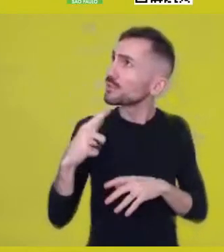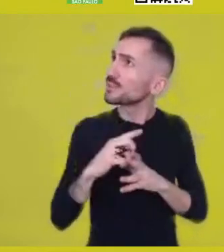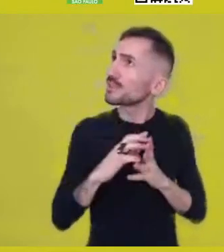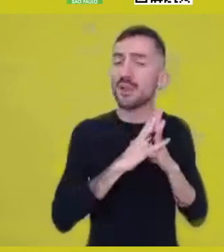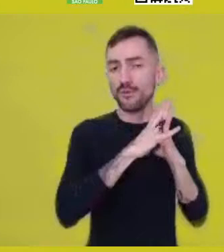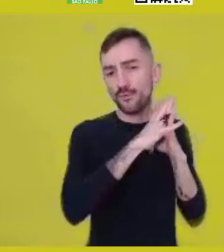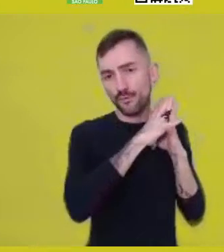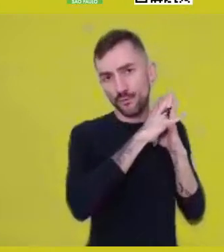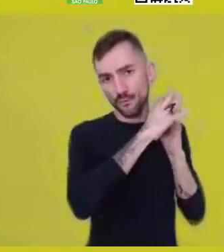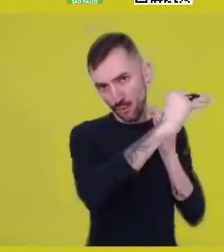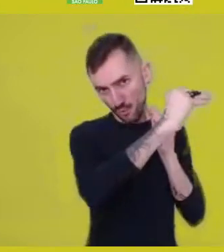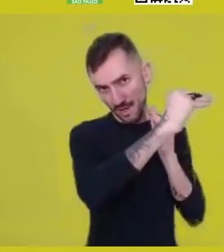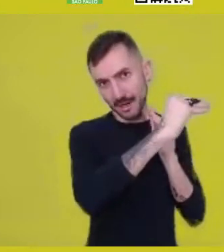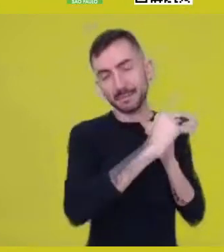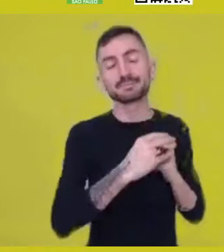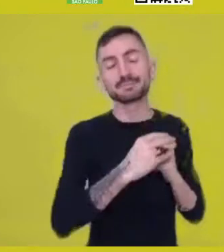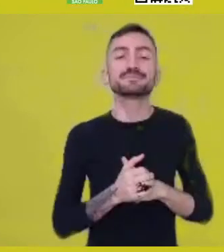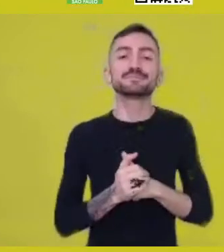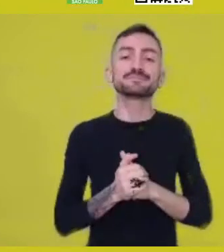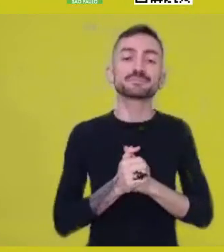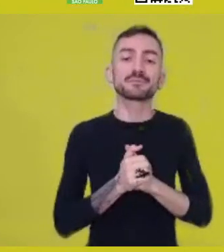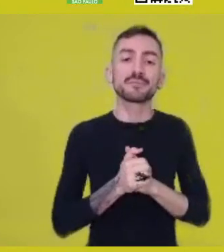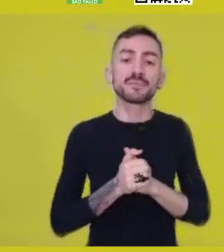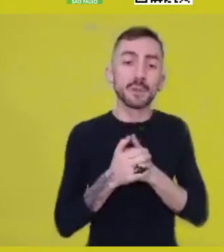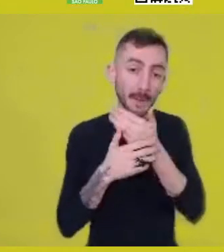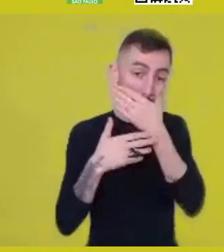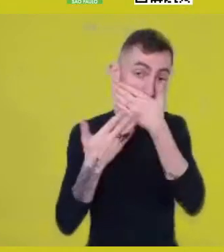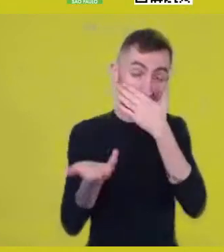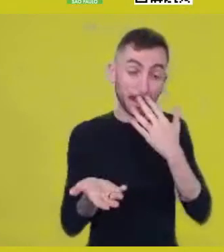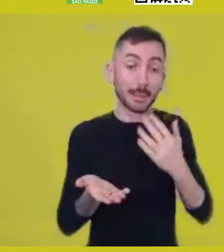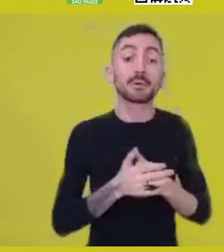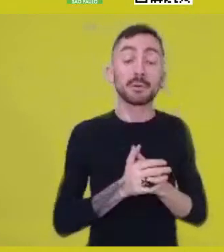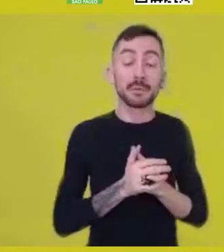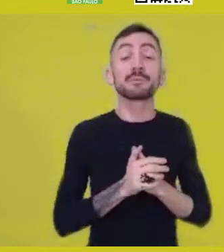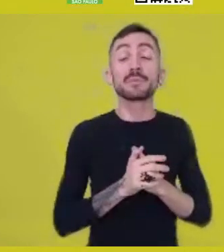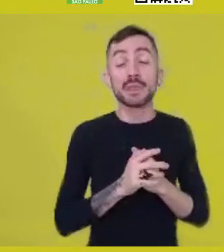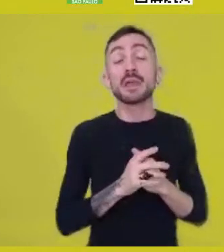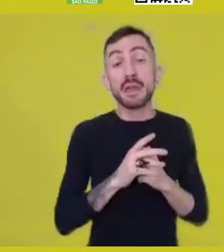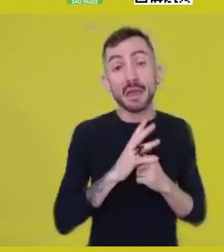So, it’s interesting to think about that, it’s fundamental,